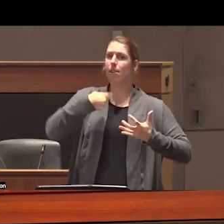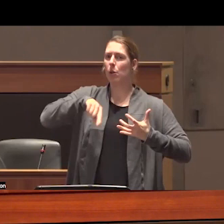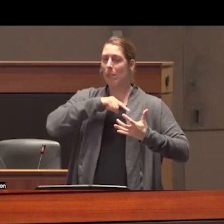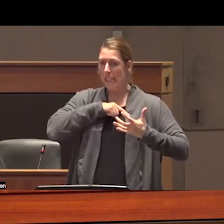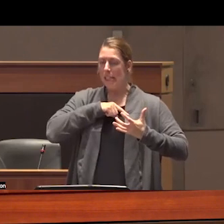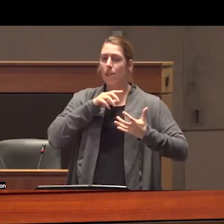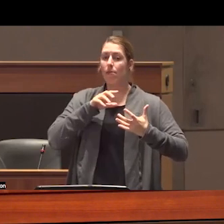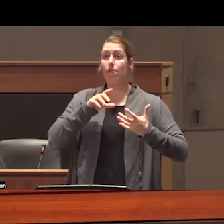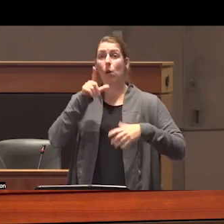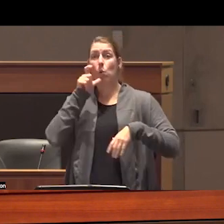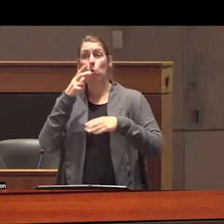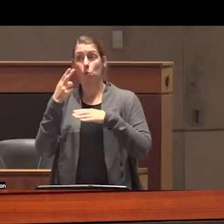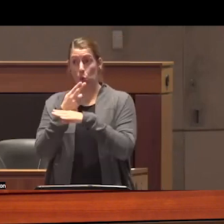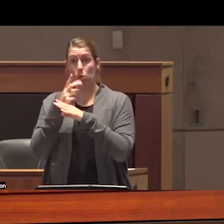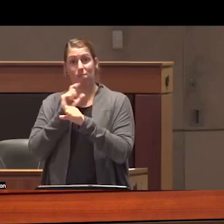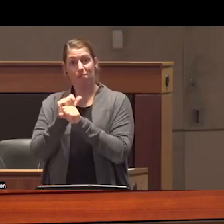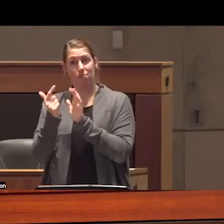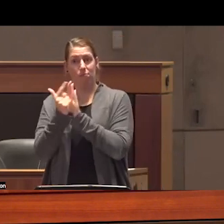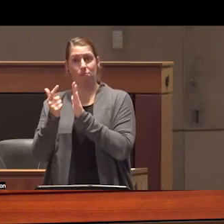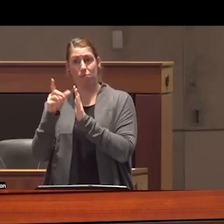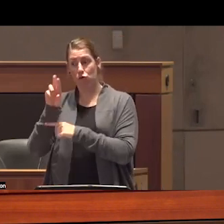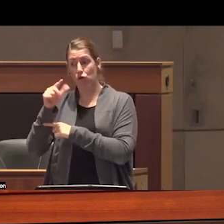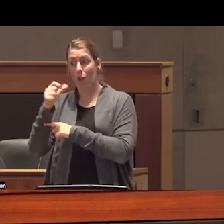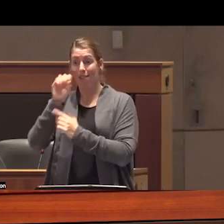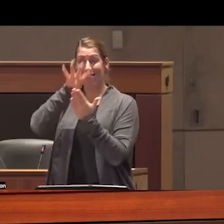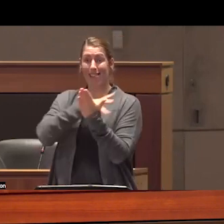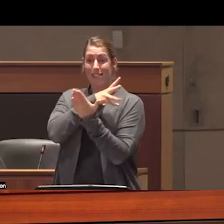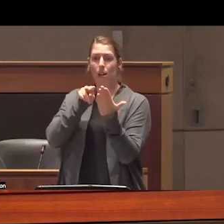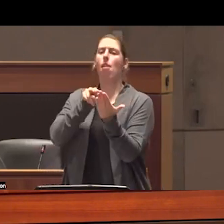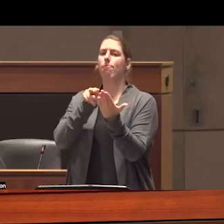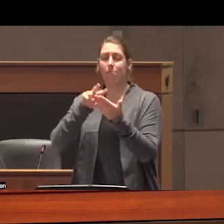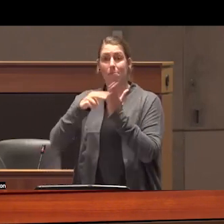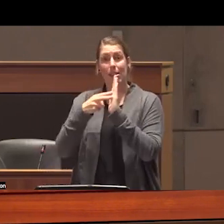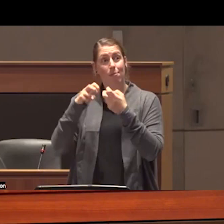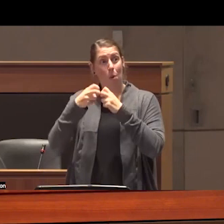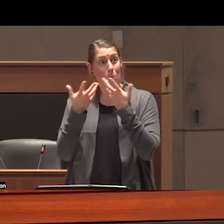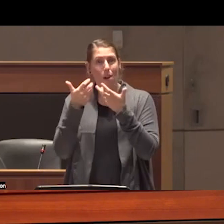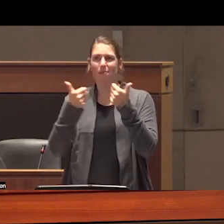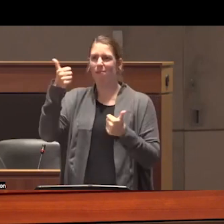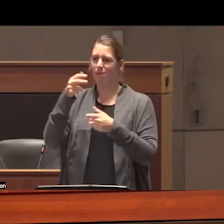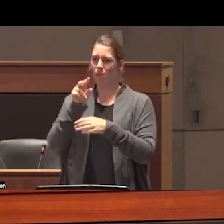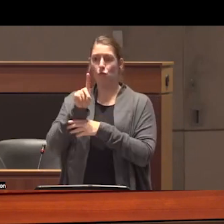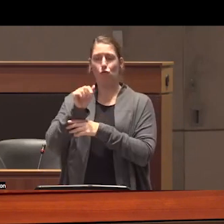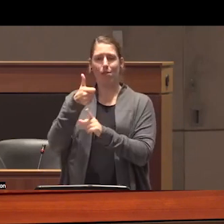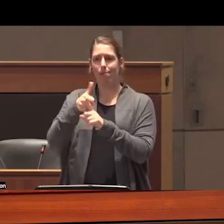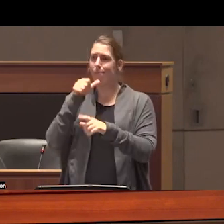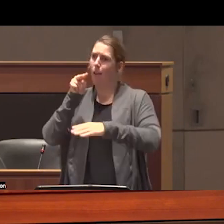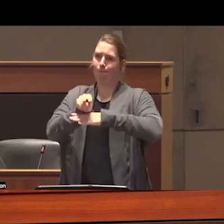who use criminalized drugs these graphs represent an unregulated drug crisis in other words